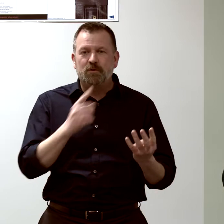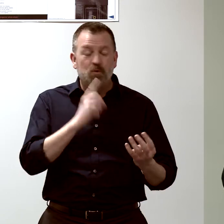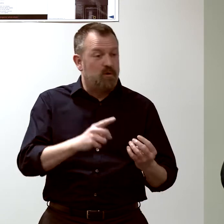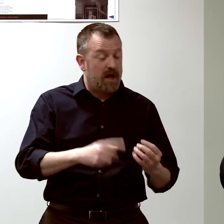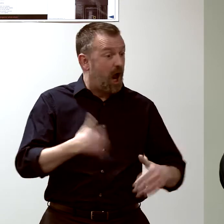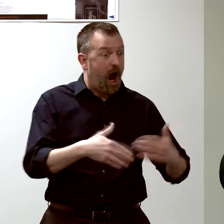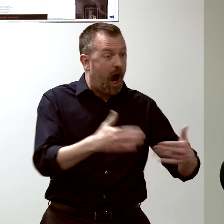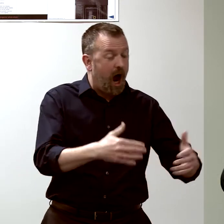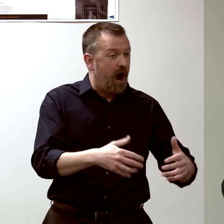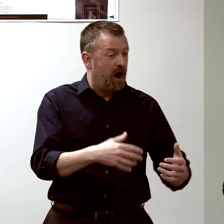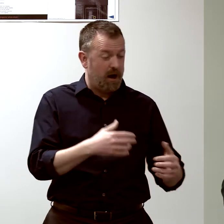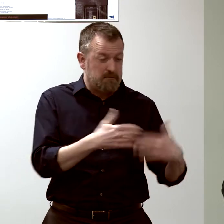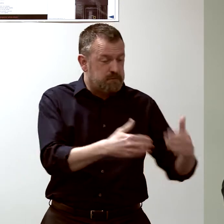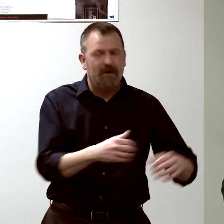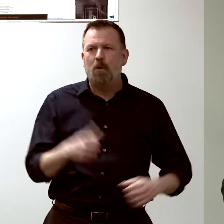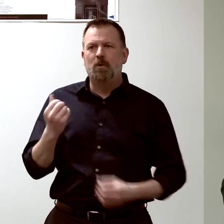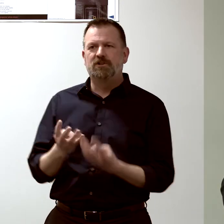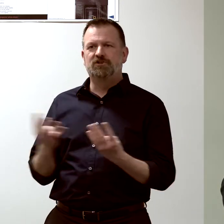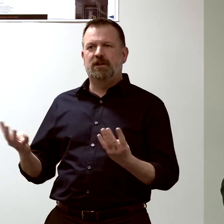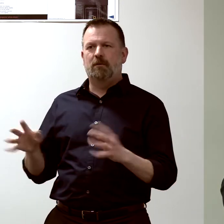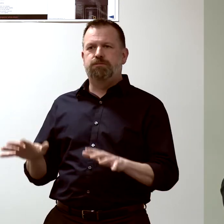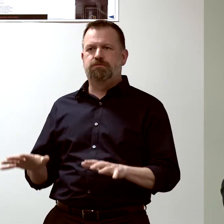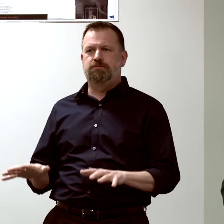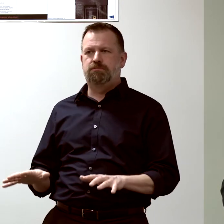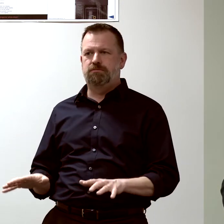and which genes go down really low,